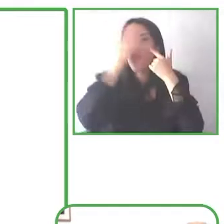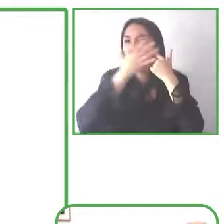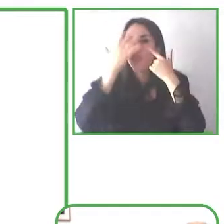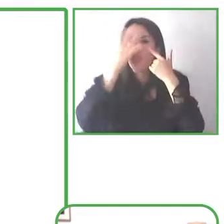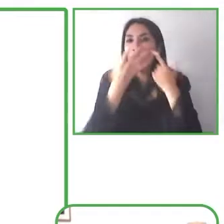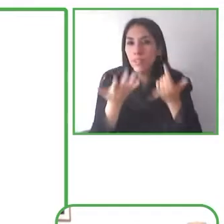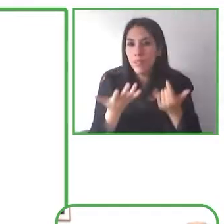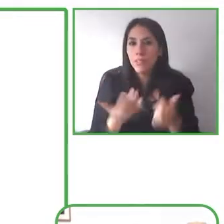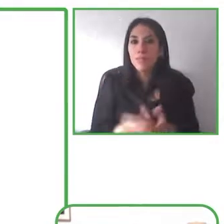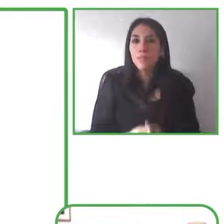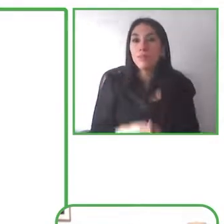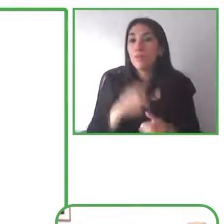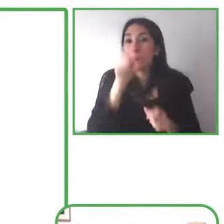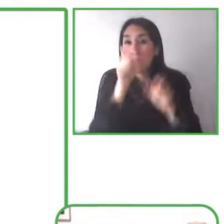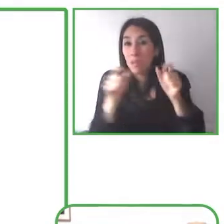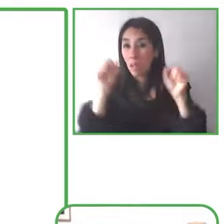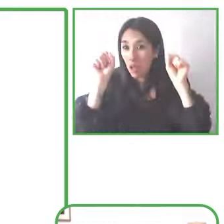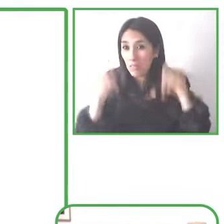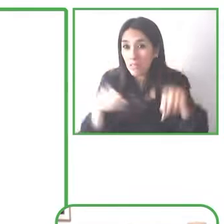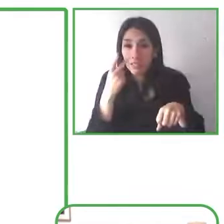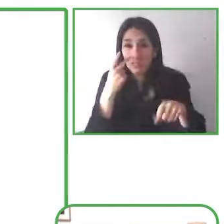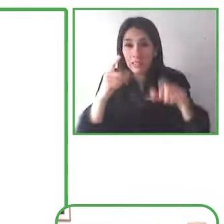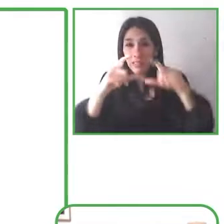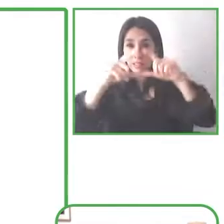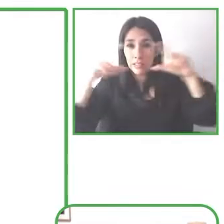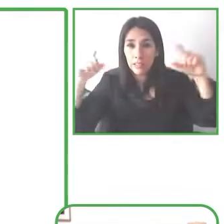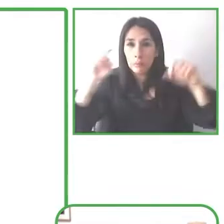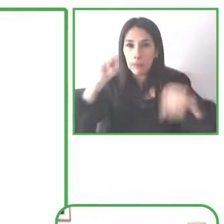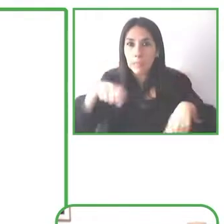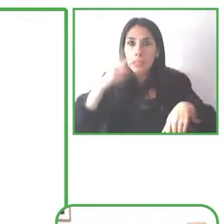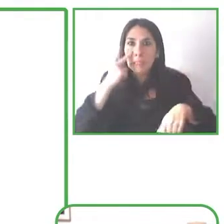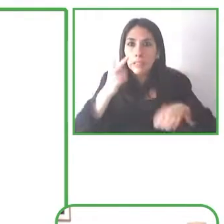sort of more human sounding voices which can be really helpful